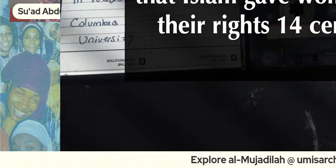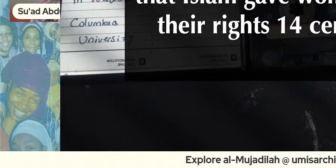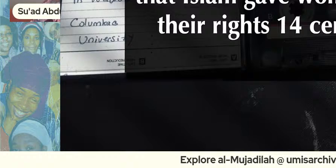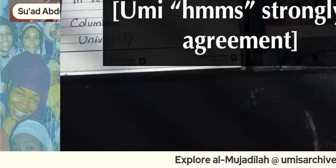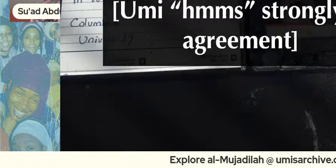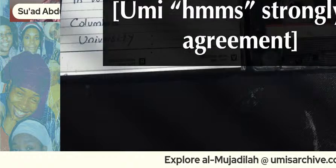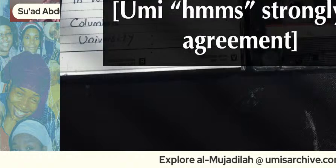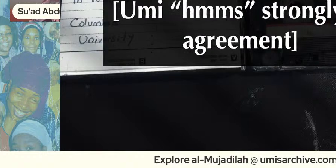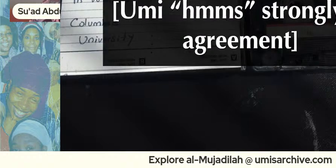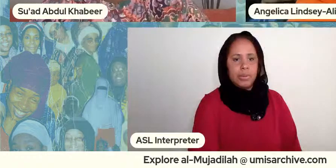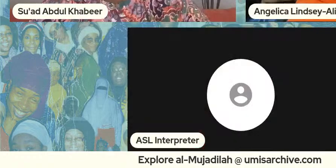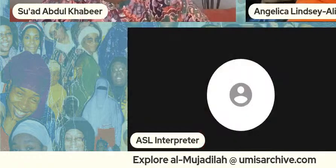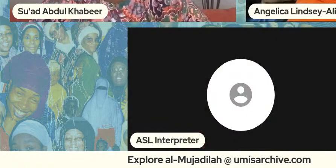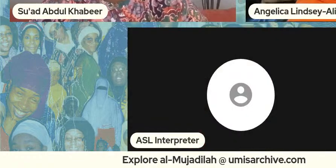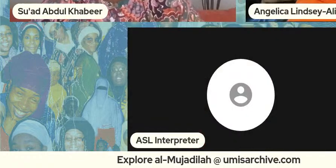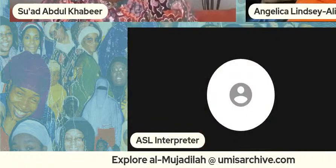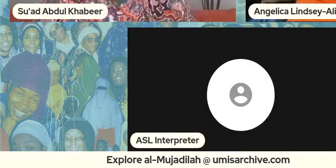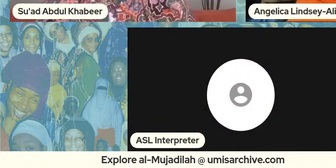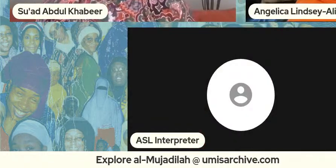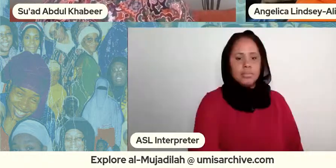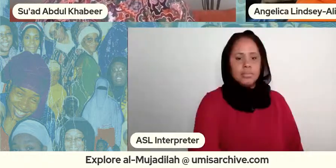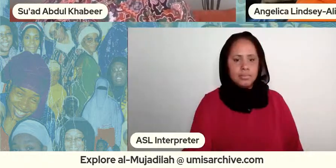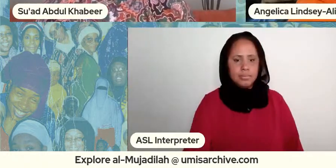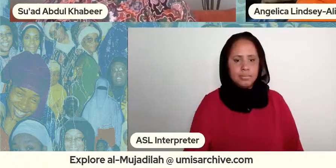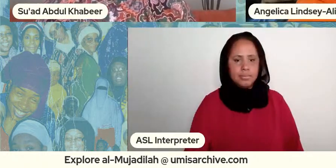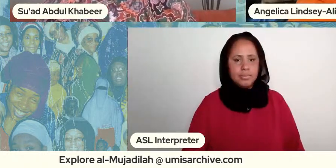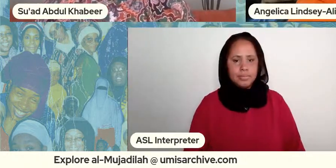ago